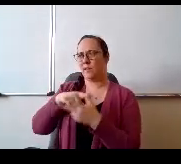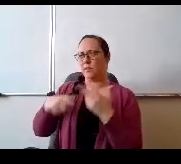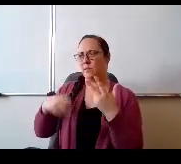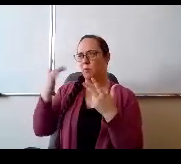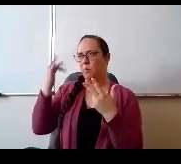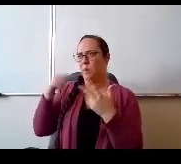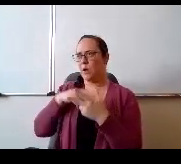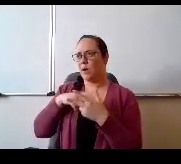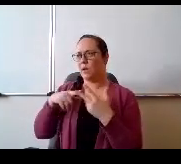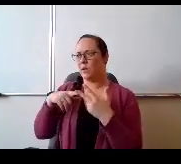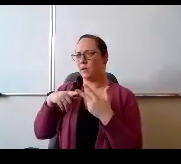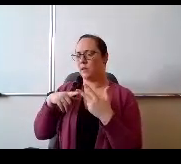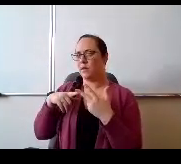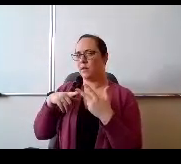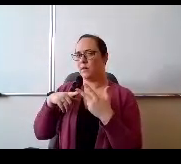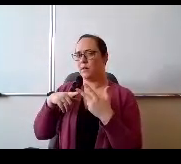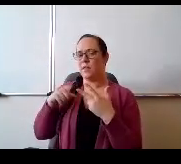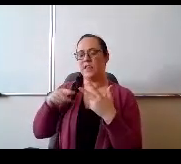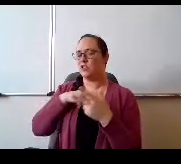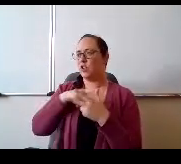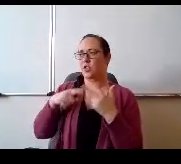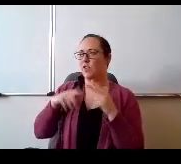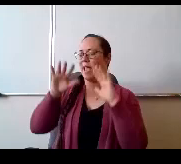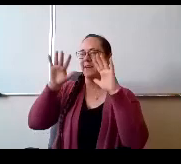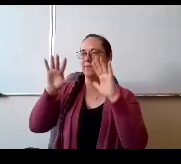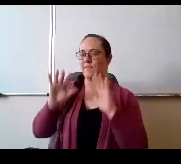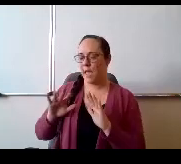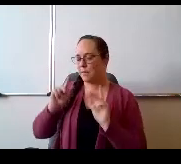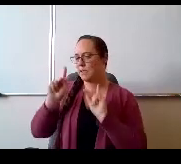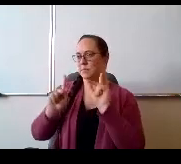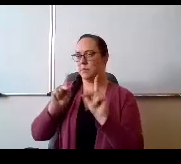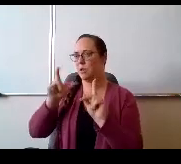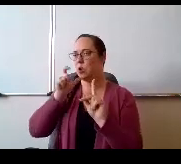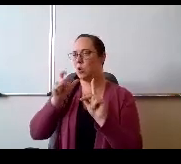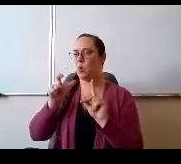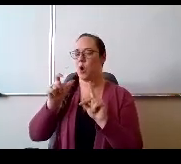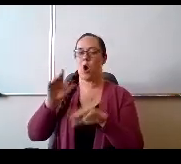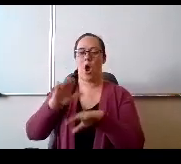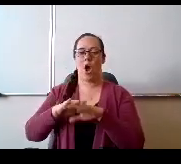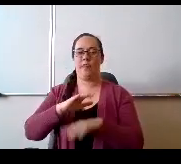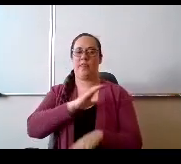These are the three fabulous folks who sit on cabinet this year so